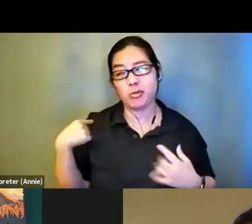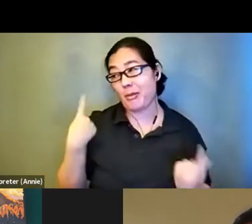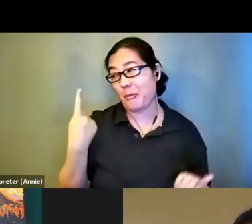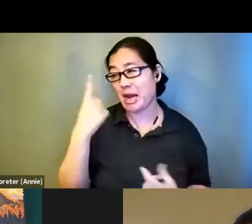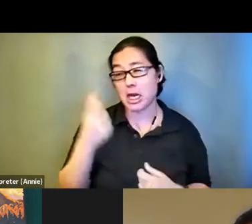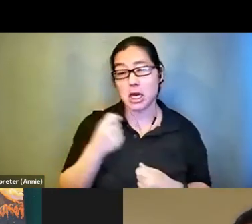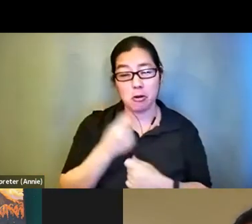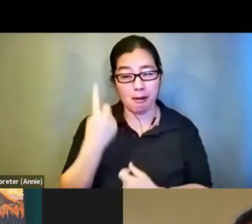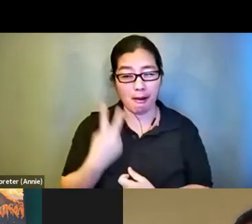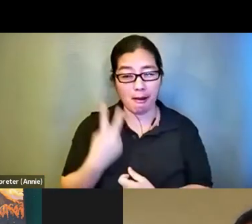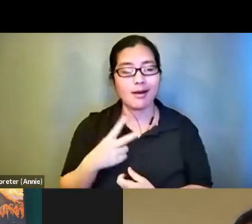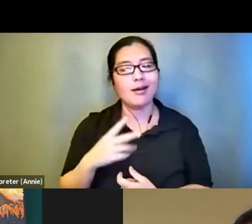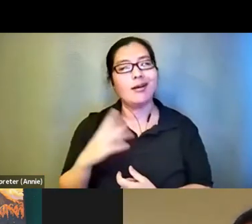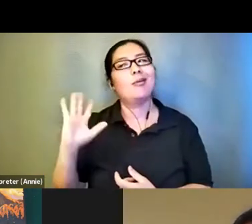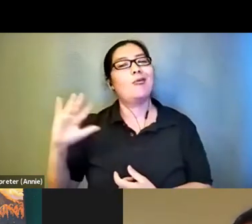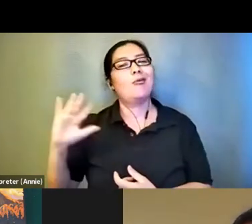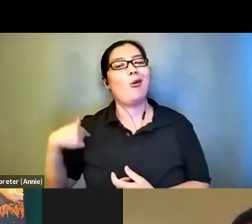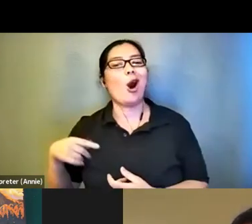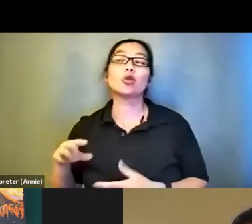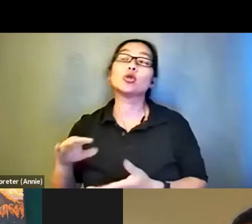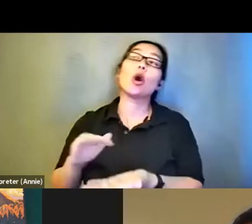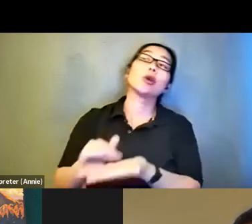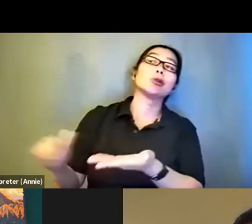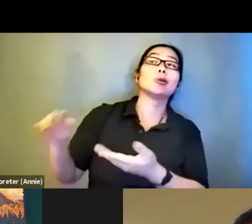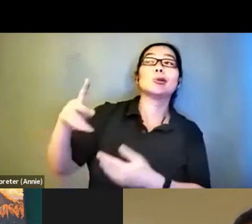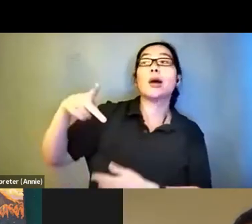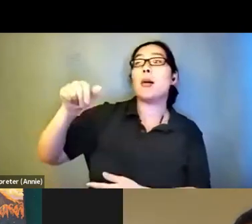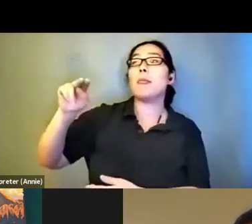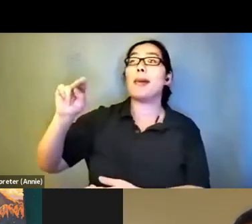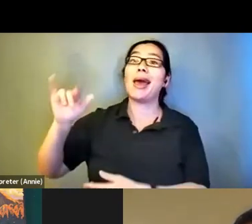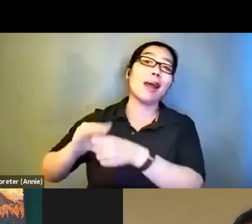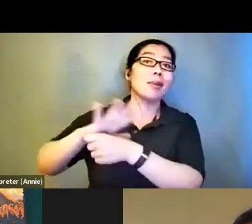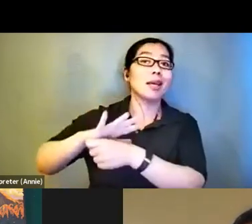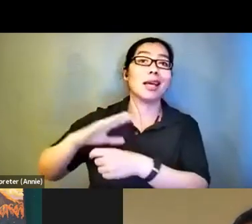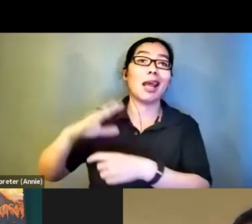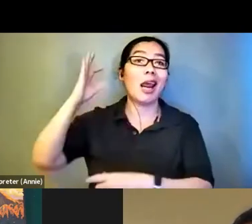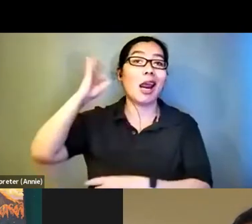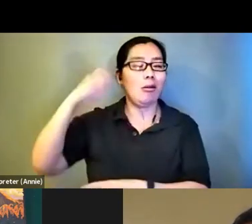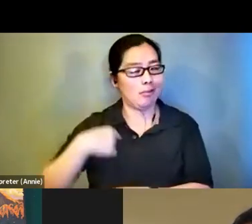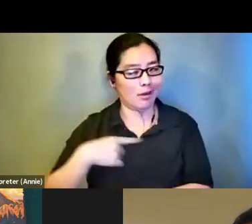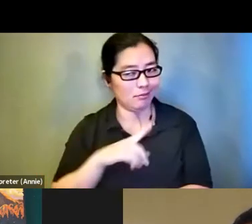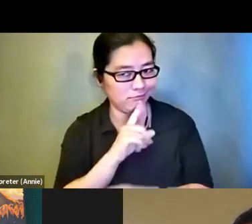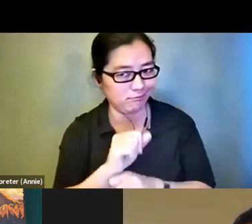the excuse it was pandemic hair but I've actually been doing it on purpose. I have it tied